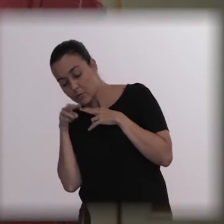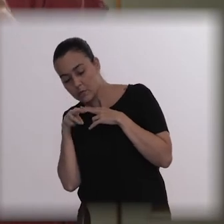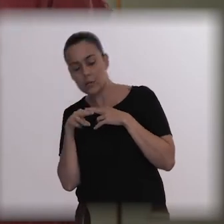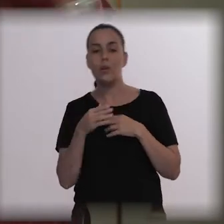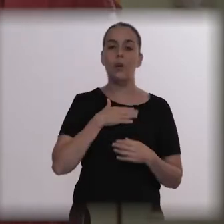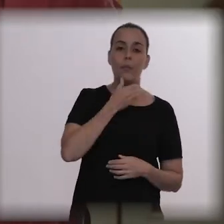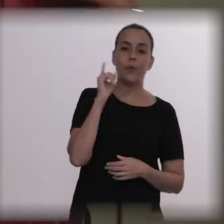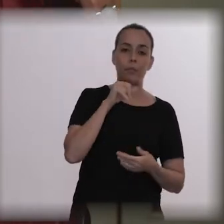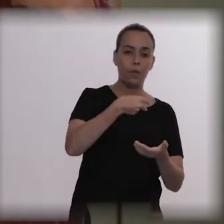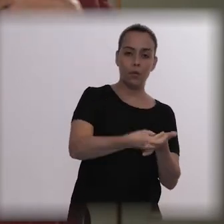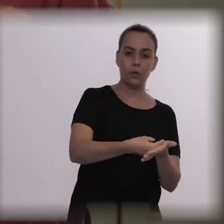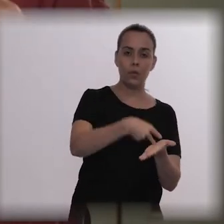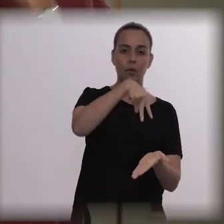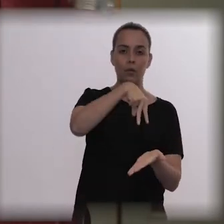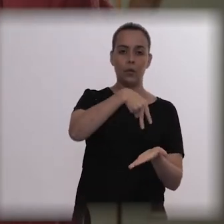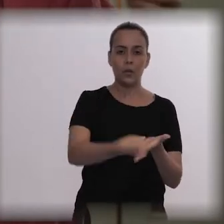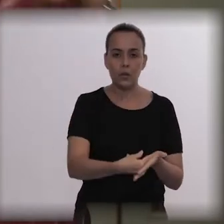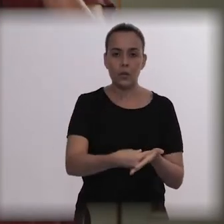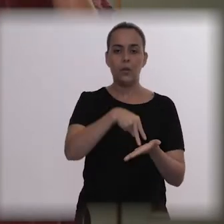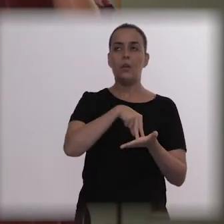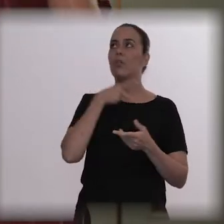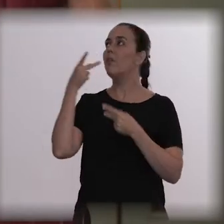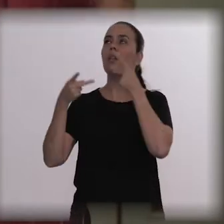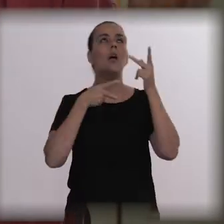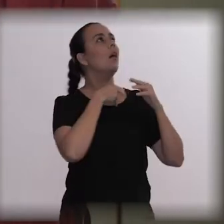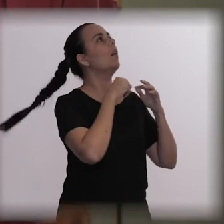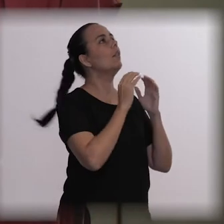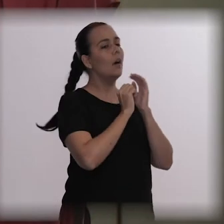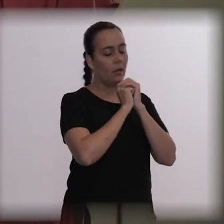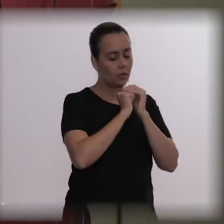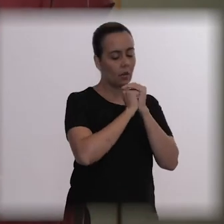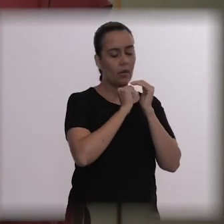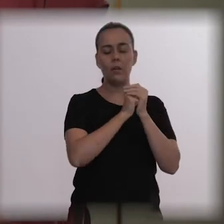he would lie down and move around, he said prayers, I don't know what it was.